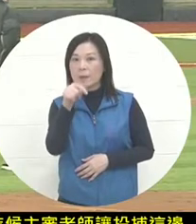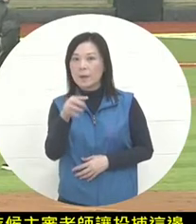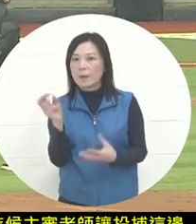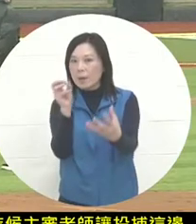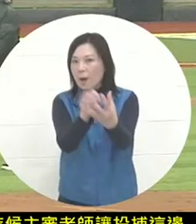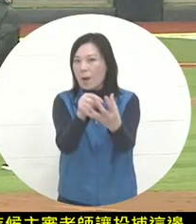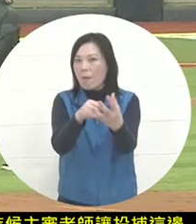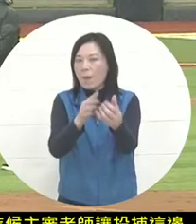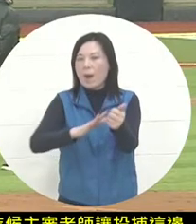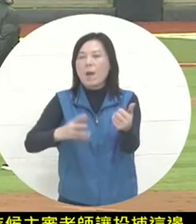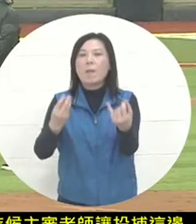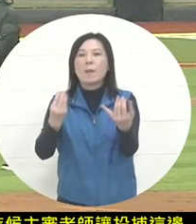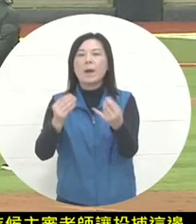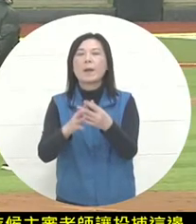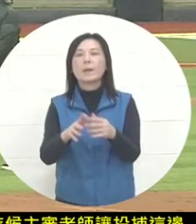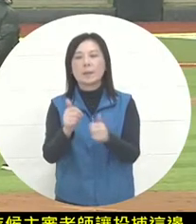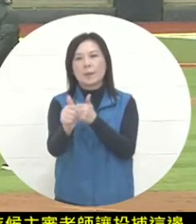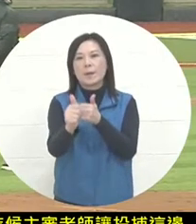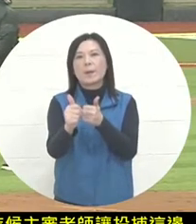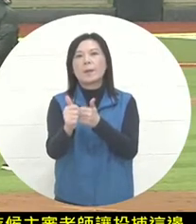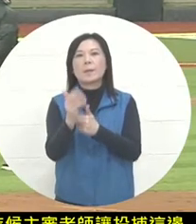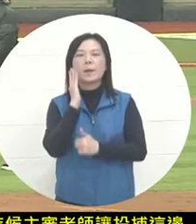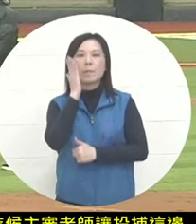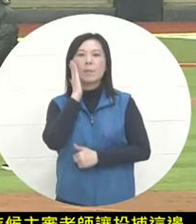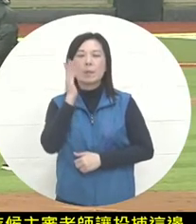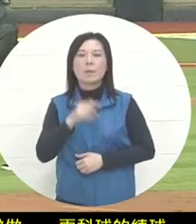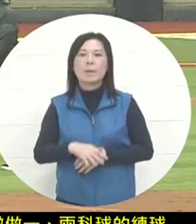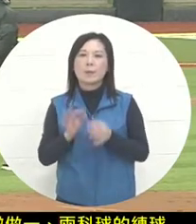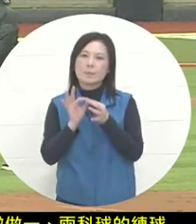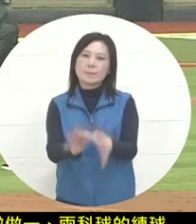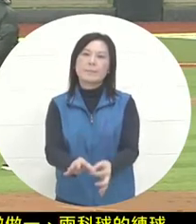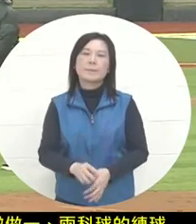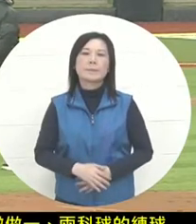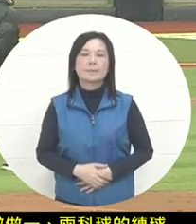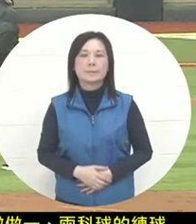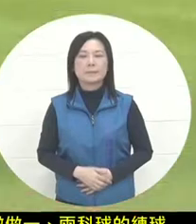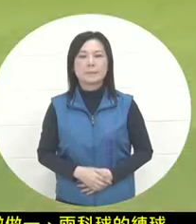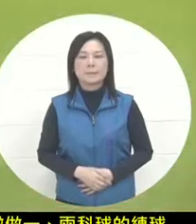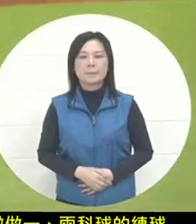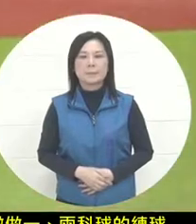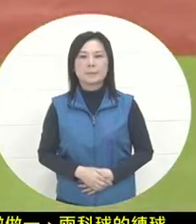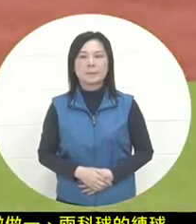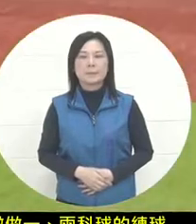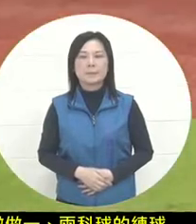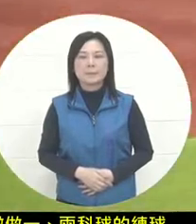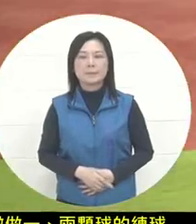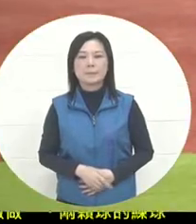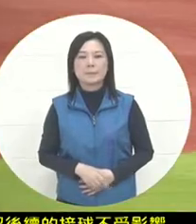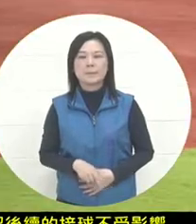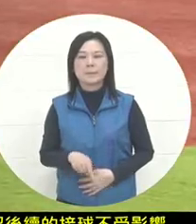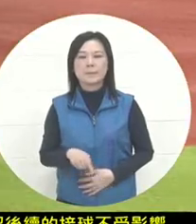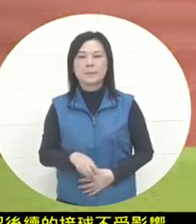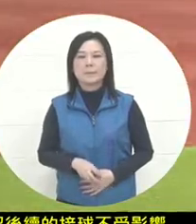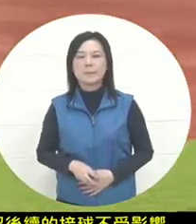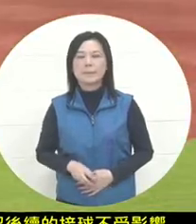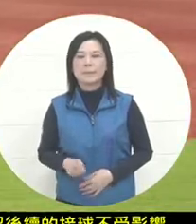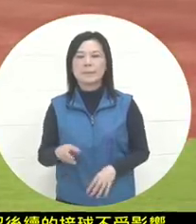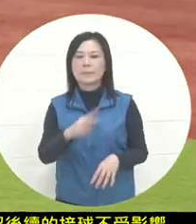so there would be no problem in the game , and the game resumed smoothly with this ball. It is in the hands of the shortstop